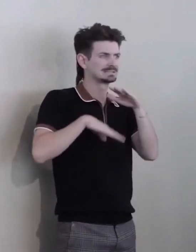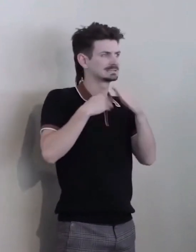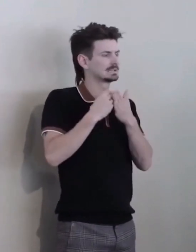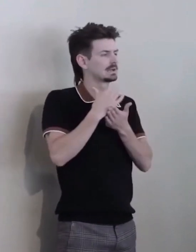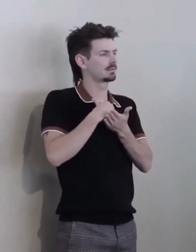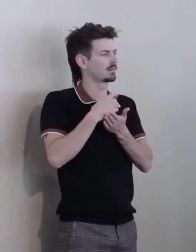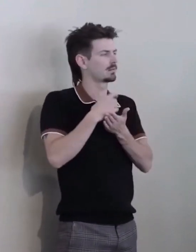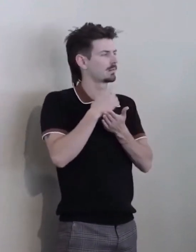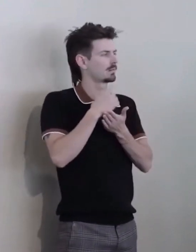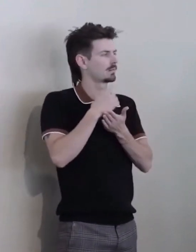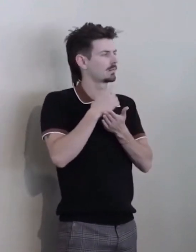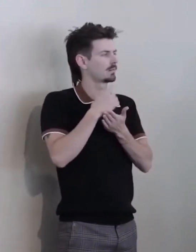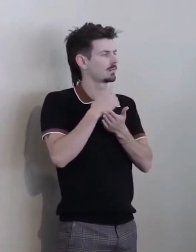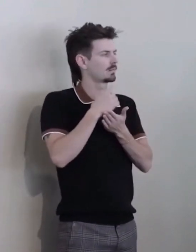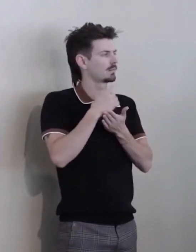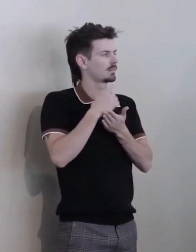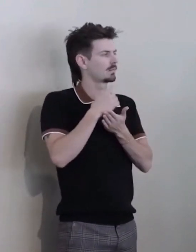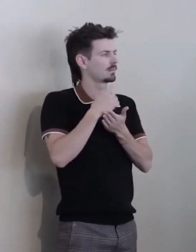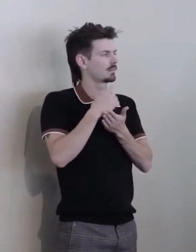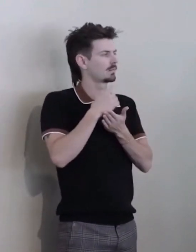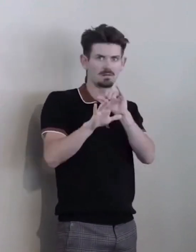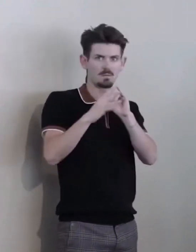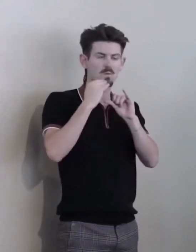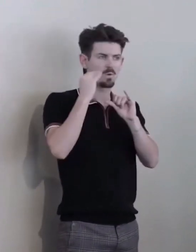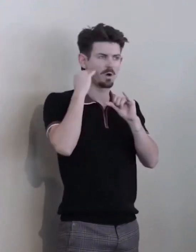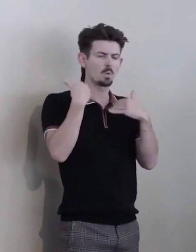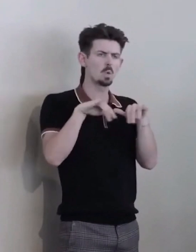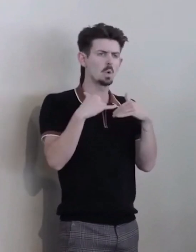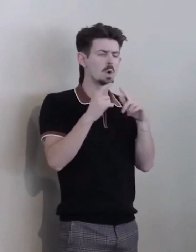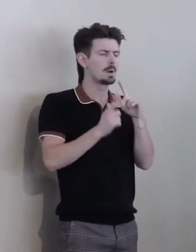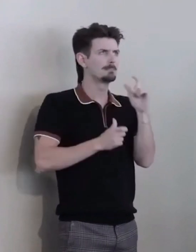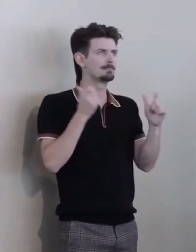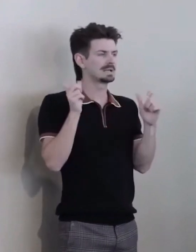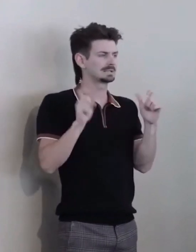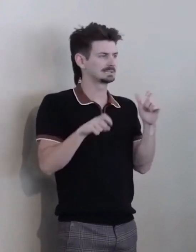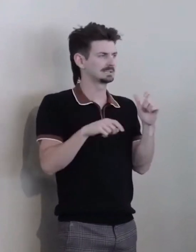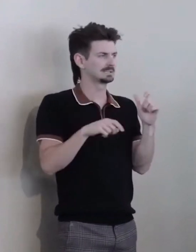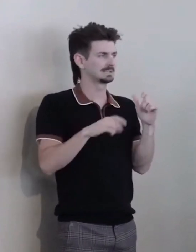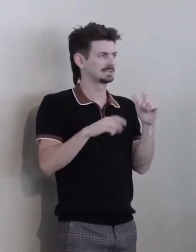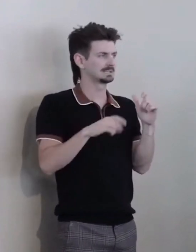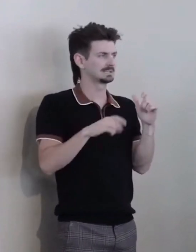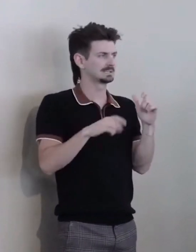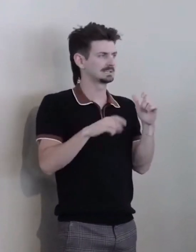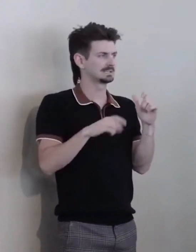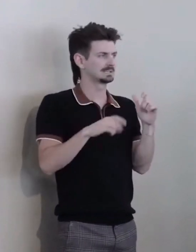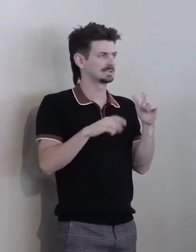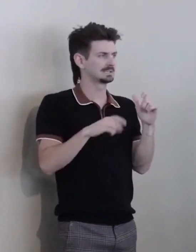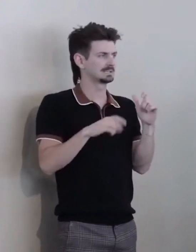housed is a huge need. More than 60% of people experiencing long term lack of housing